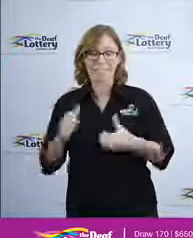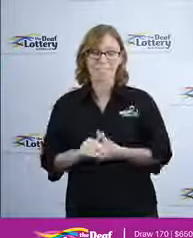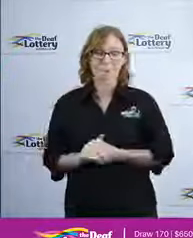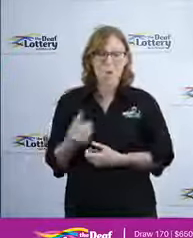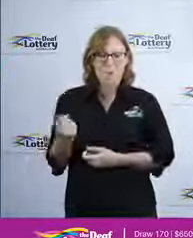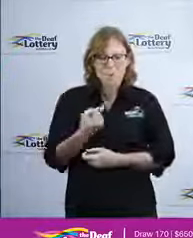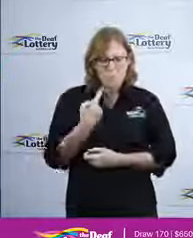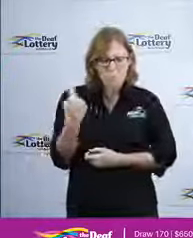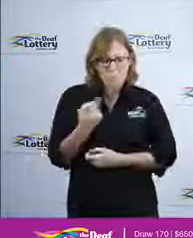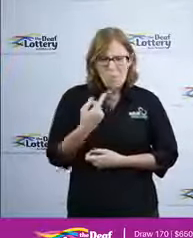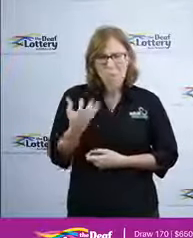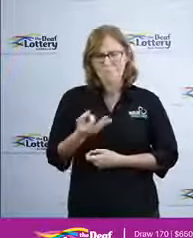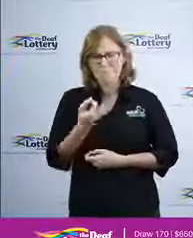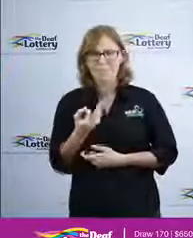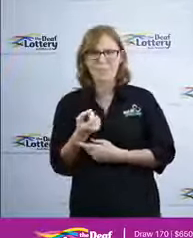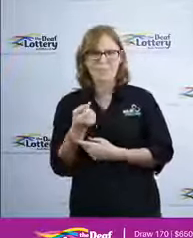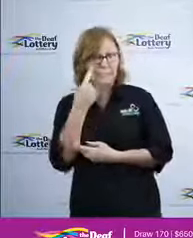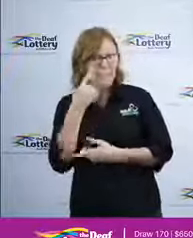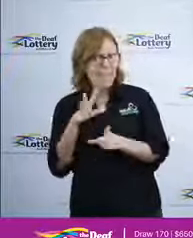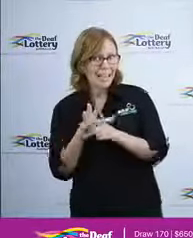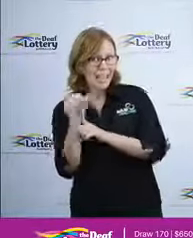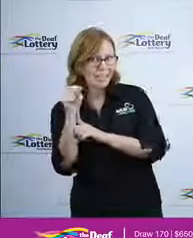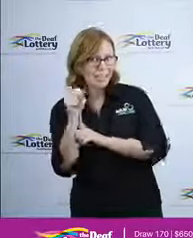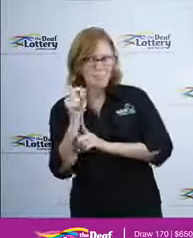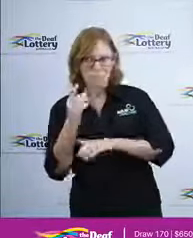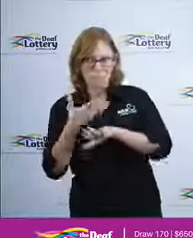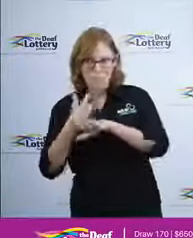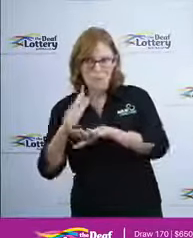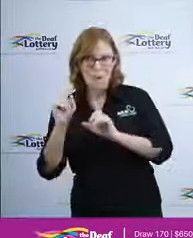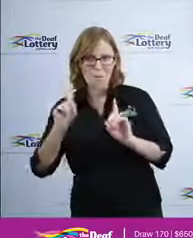let's catch everyone up on what's new with our Lottery. We now live stream the